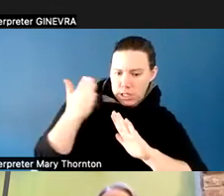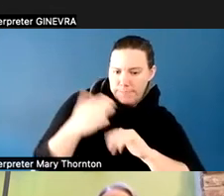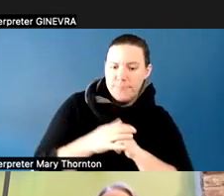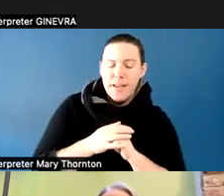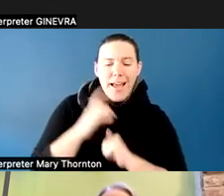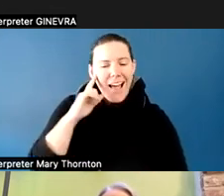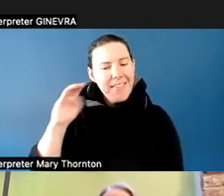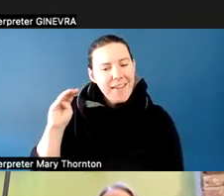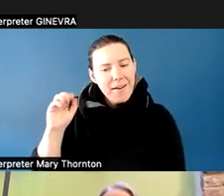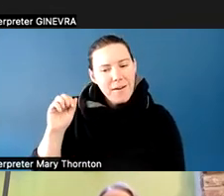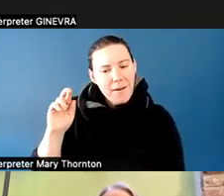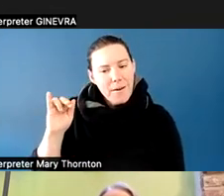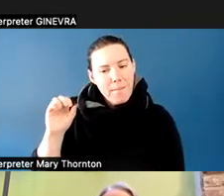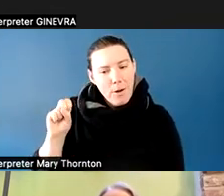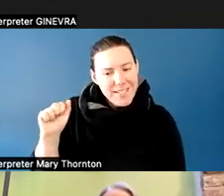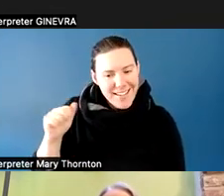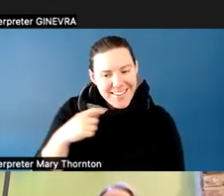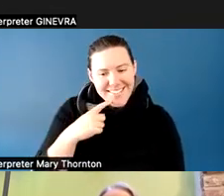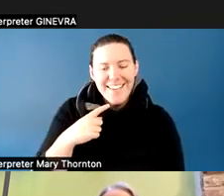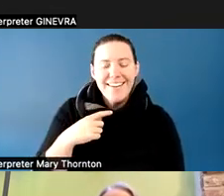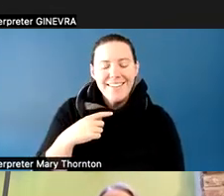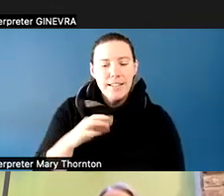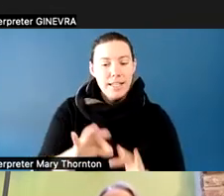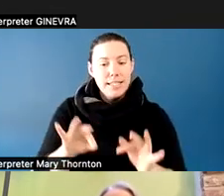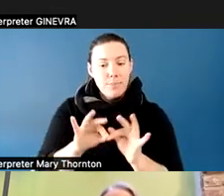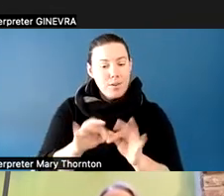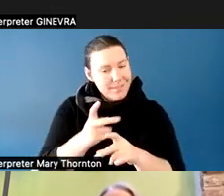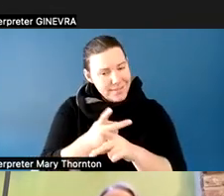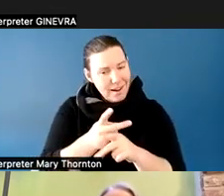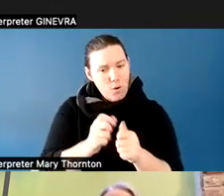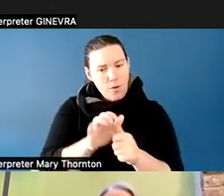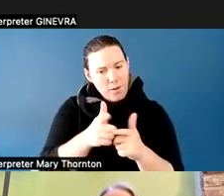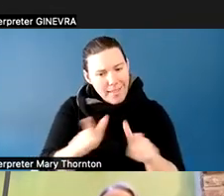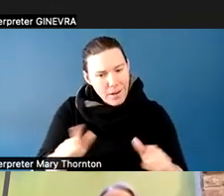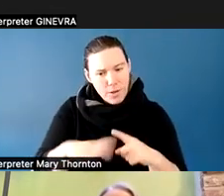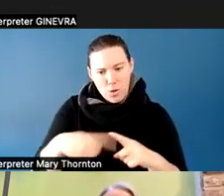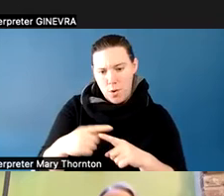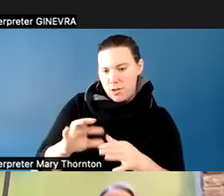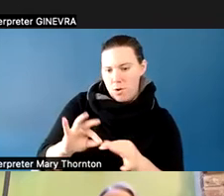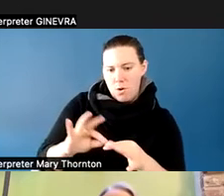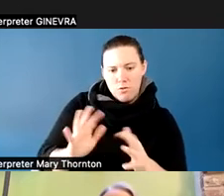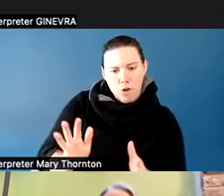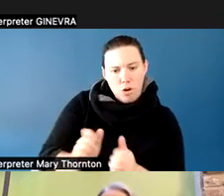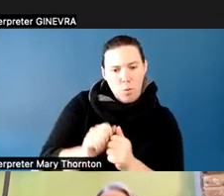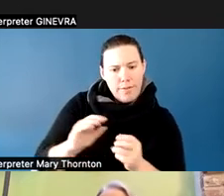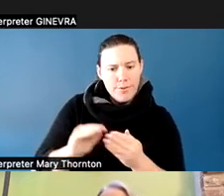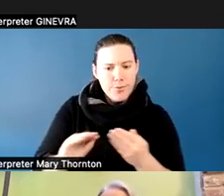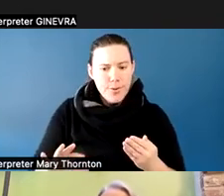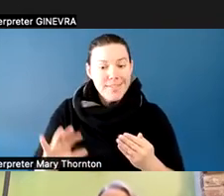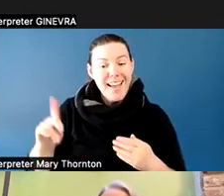who said, watch your language when you talk to the students. And you can imagine brain research and neuroscience,